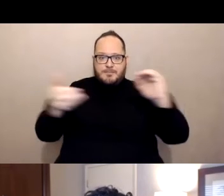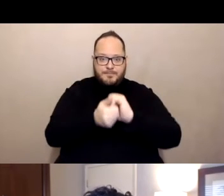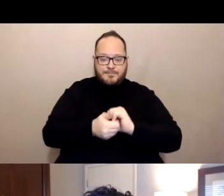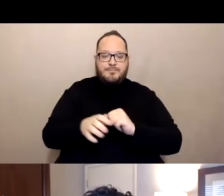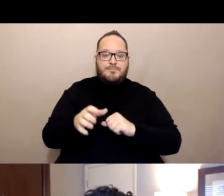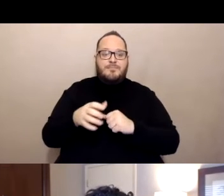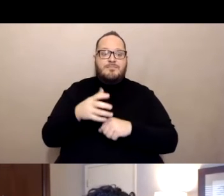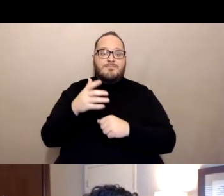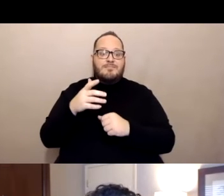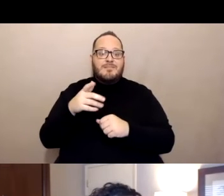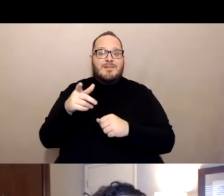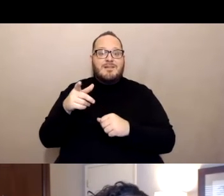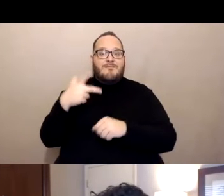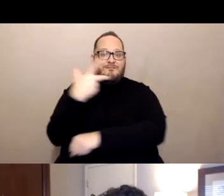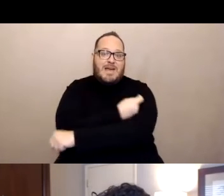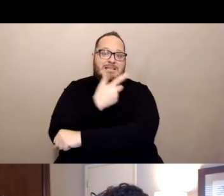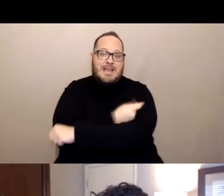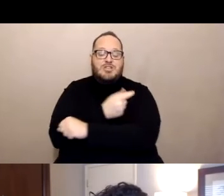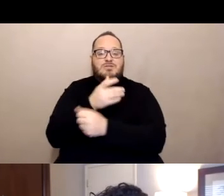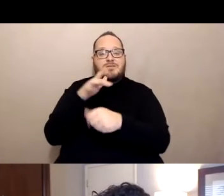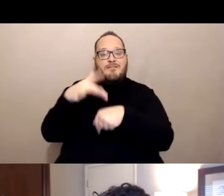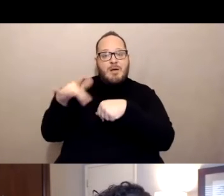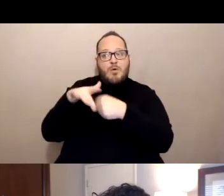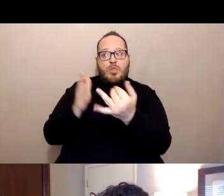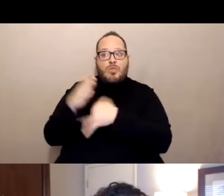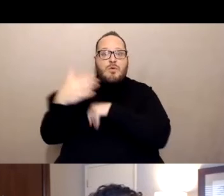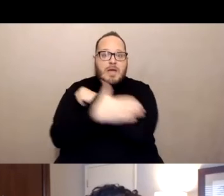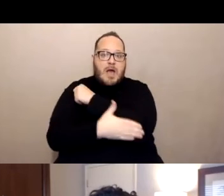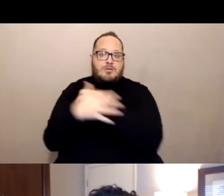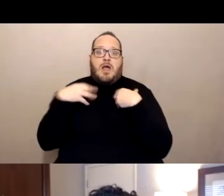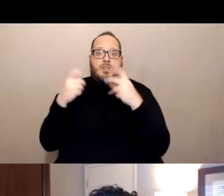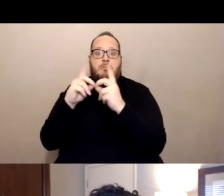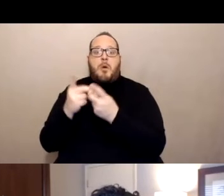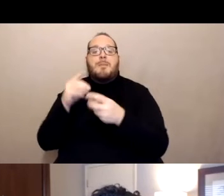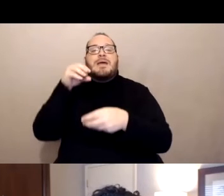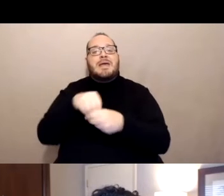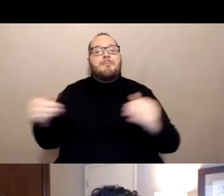through your county health department and in partnership with community-based organizations